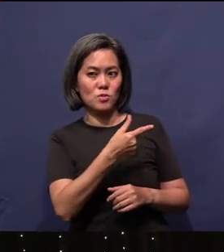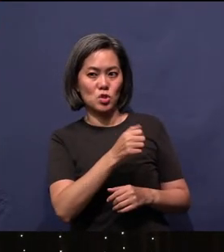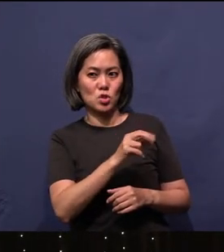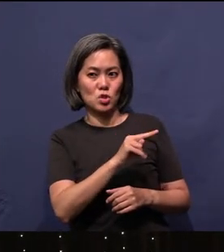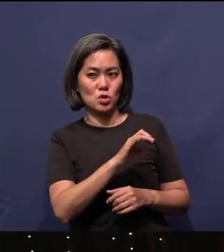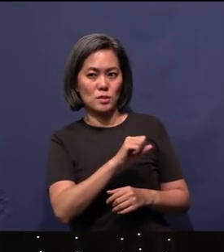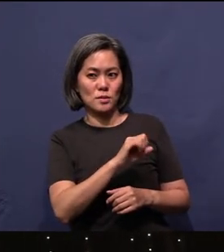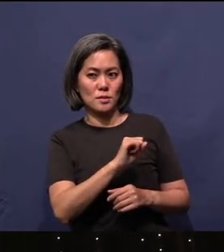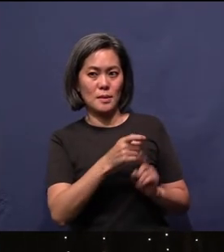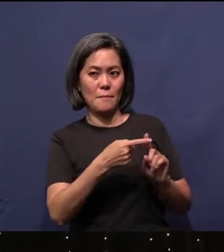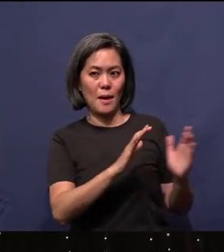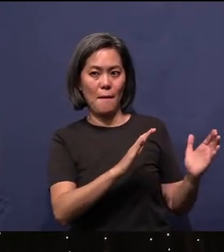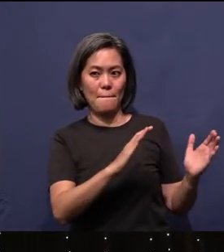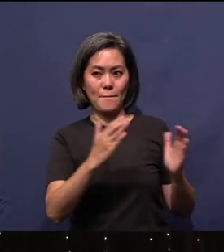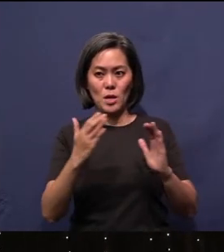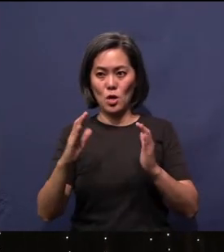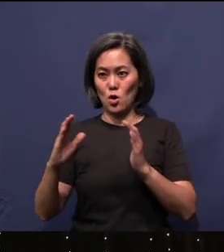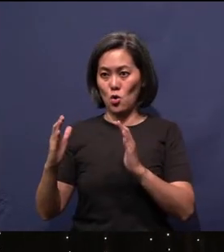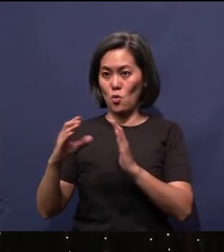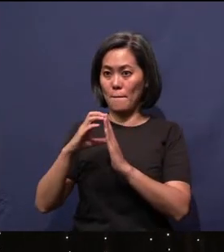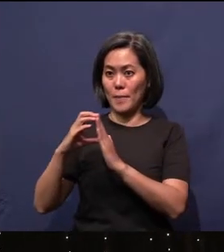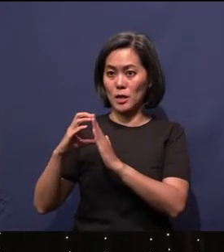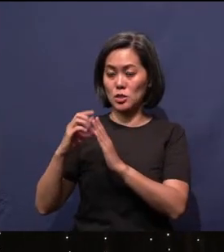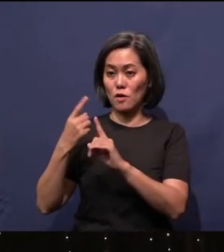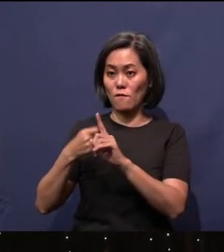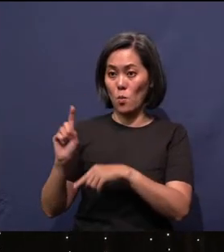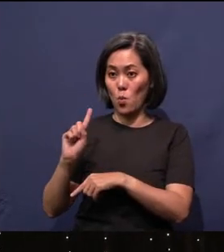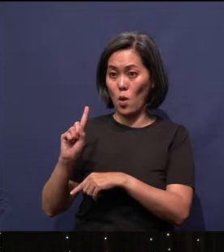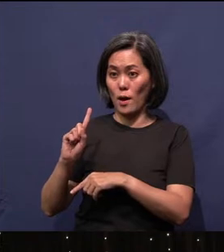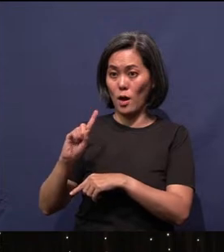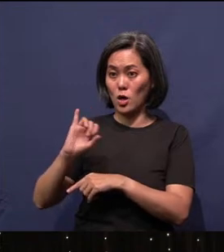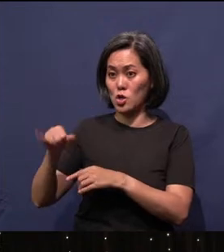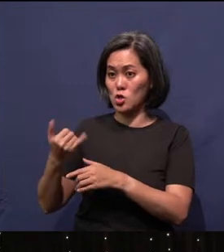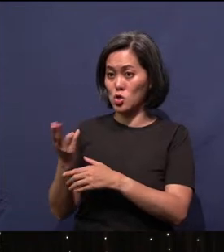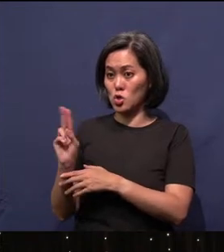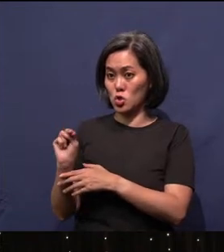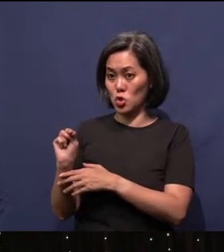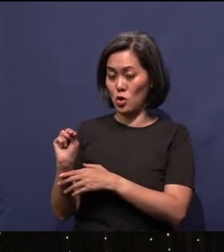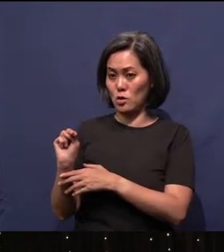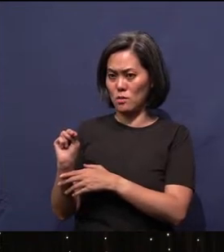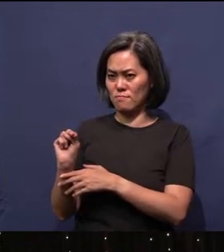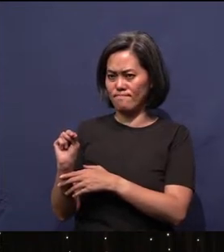passage? And the mirror passage is from the book of John. They are very similar.